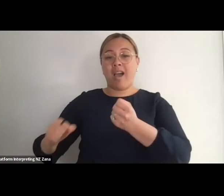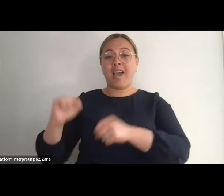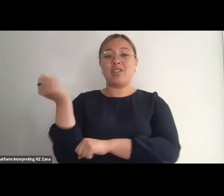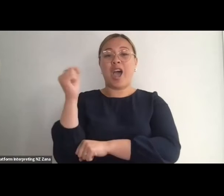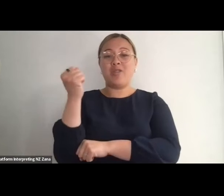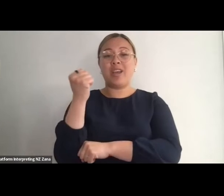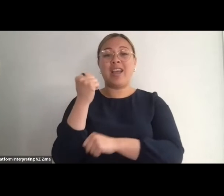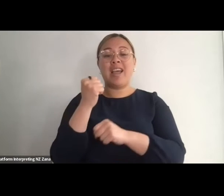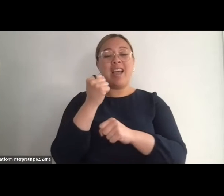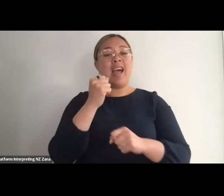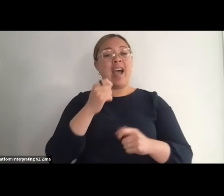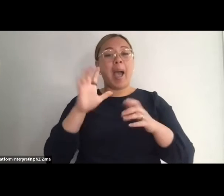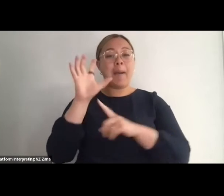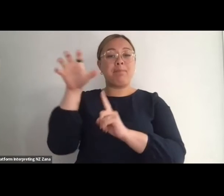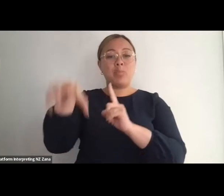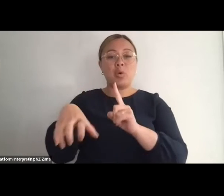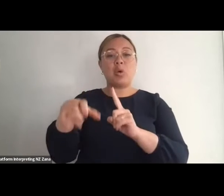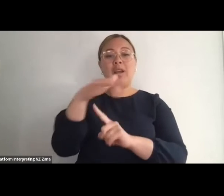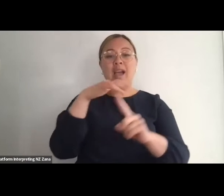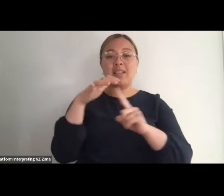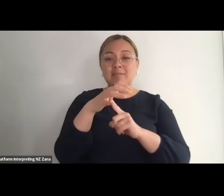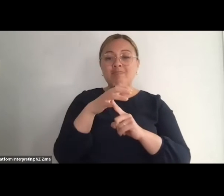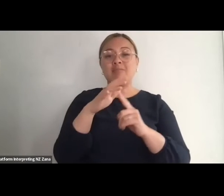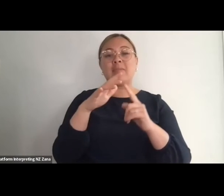Nō reira. Tēnei te mihi atu kia a koutou.